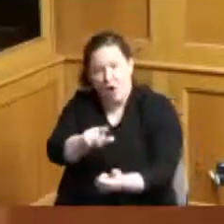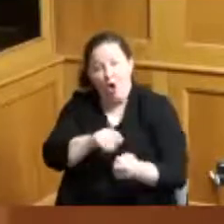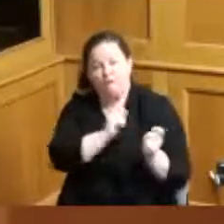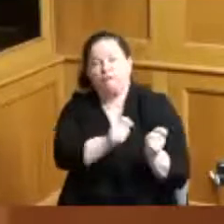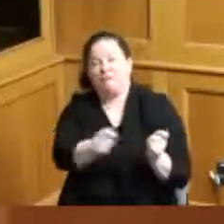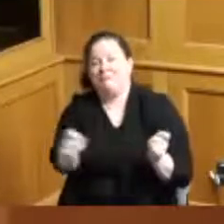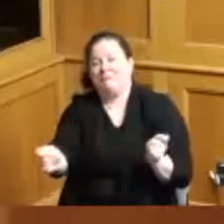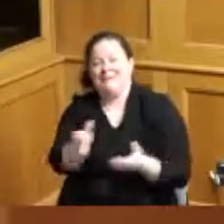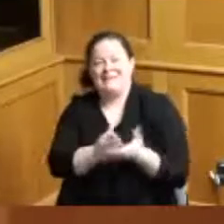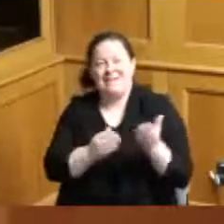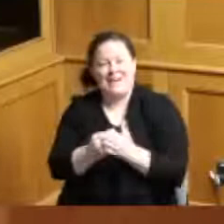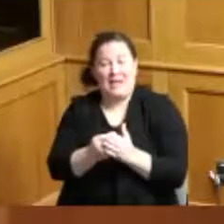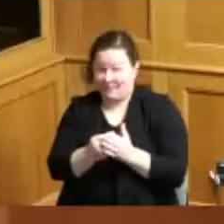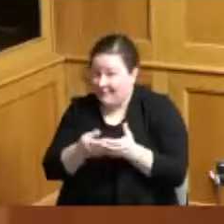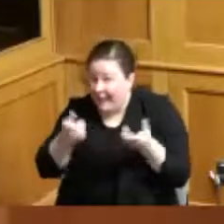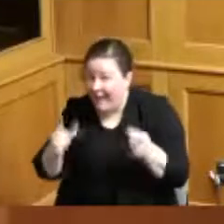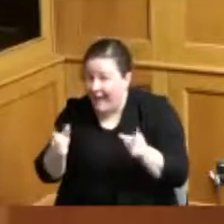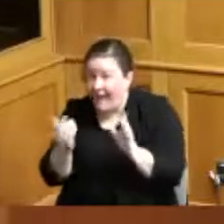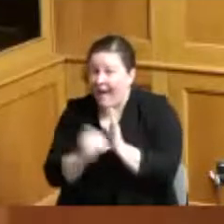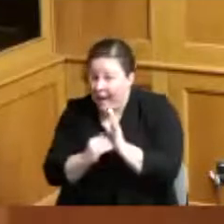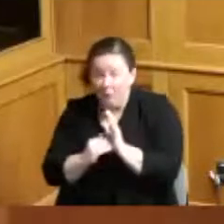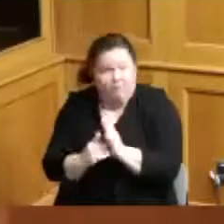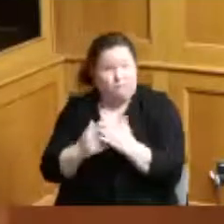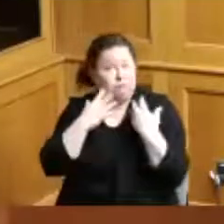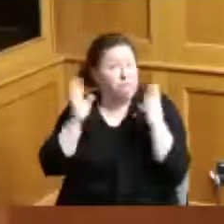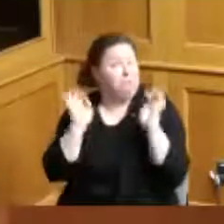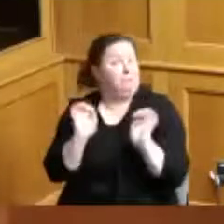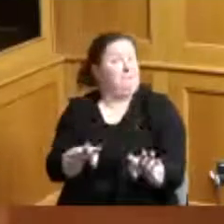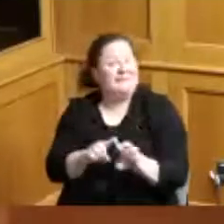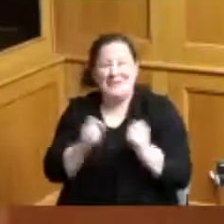sure that's going to happen again but anyway it did this time and so they were very excited